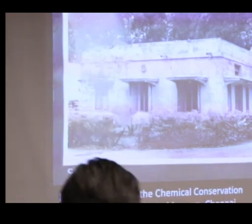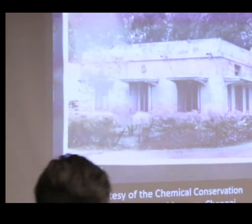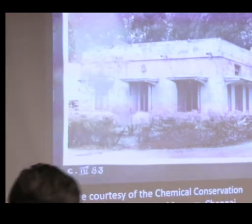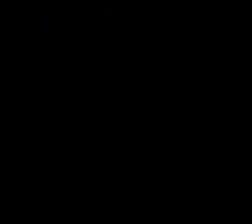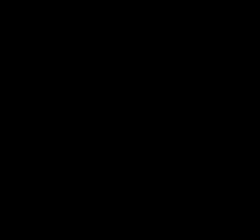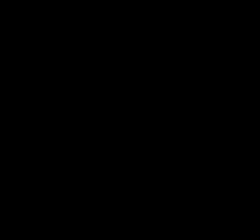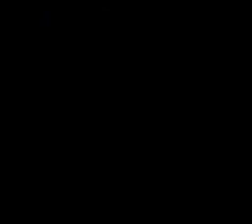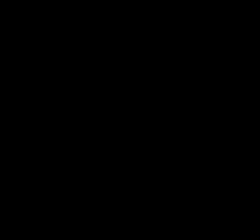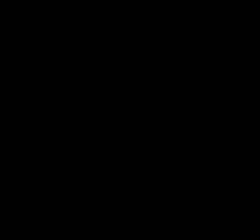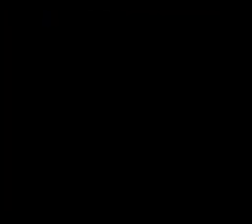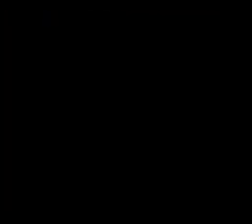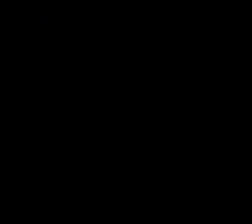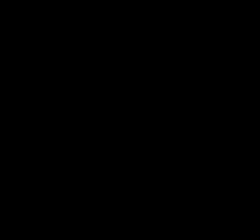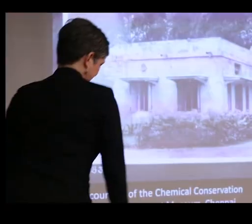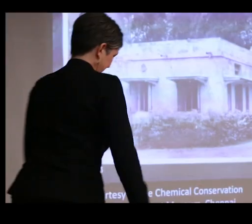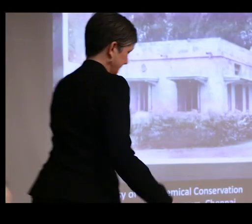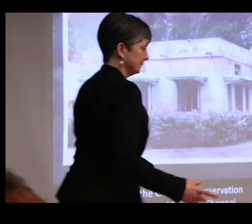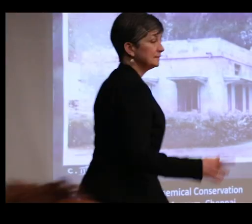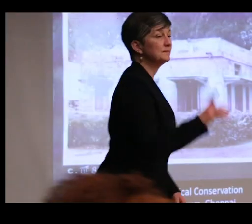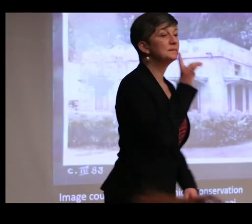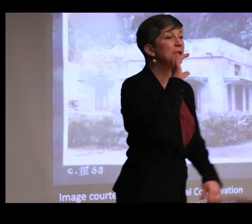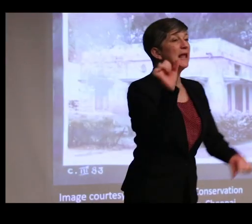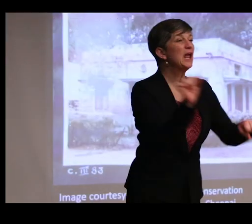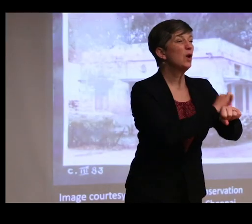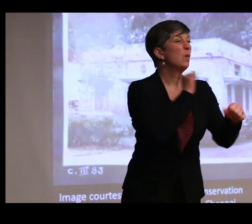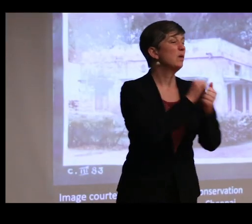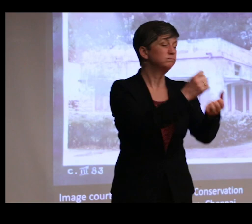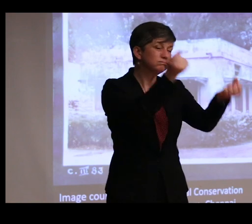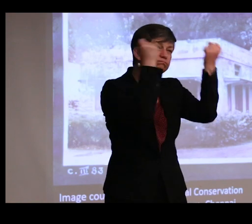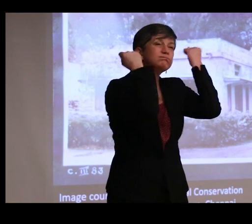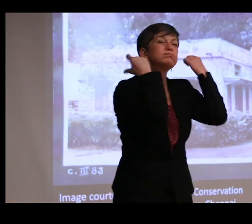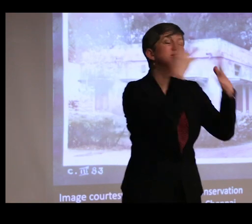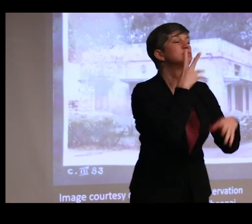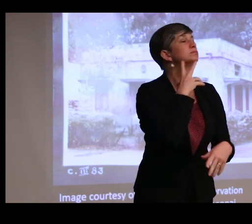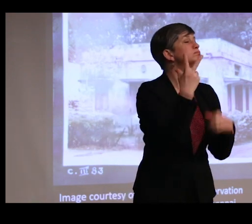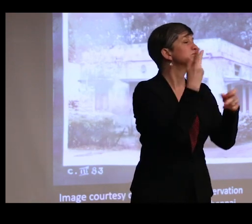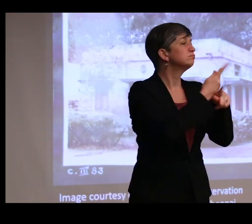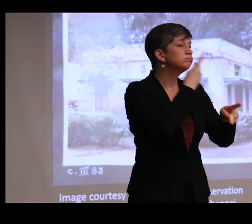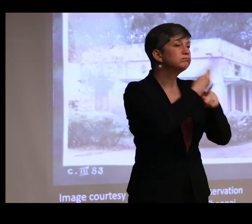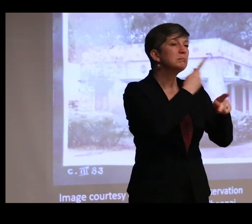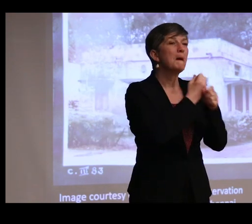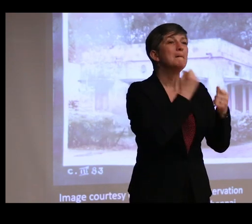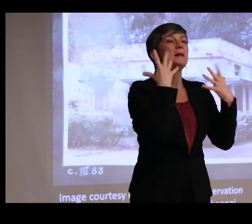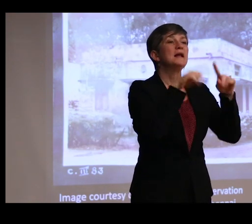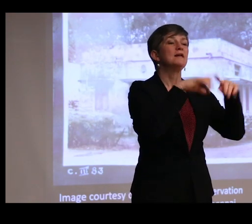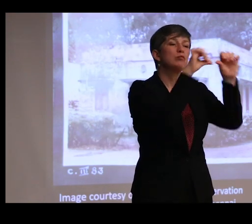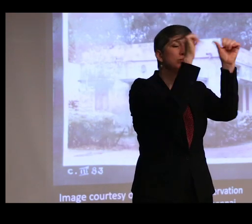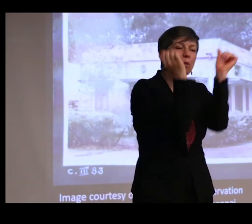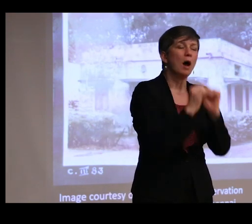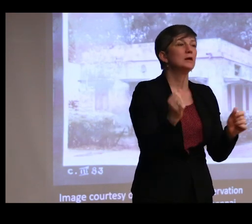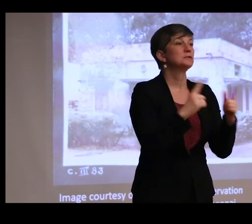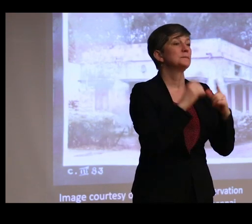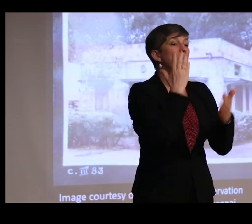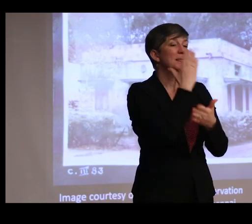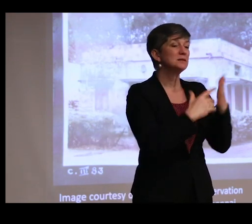He worked on a scale unthinkable outside India, conserving large numbers of bronzes ranging several feet in height.